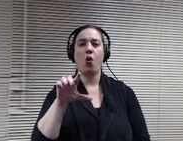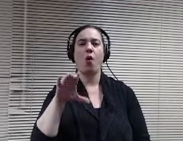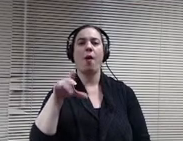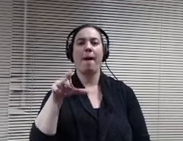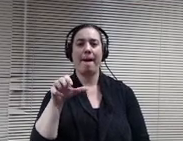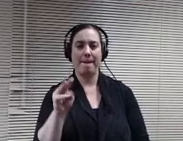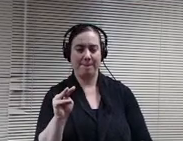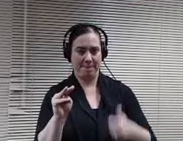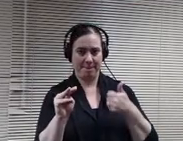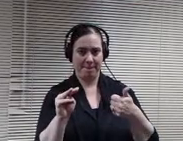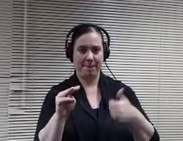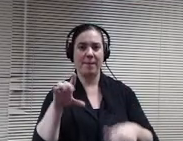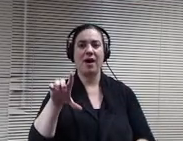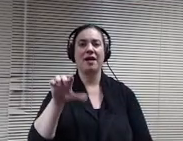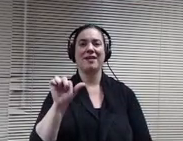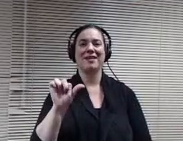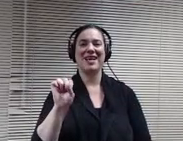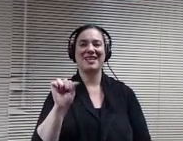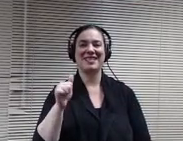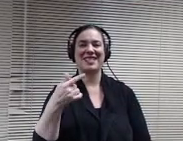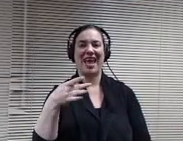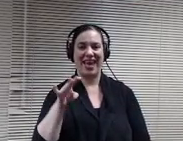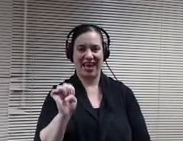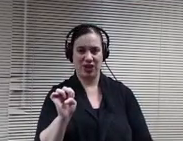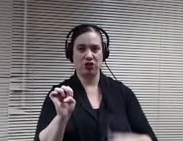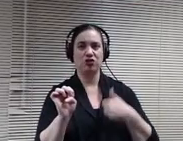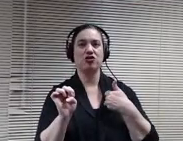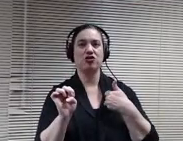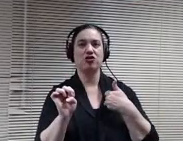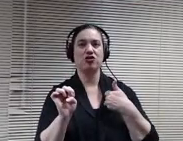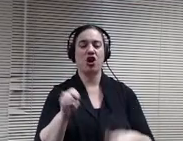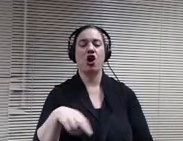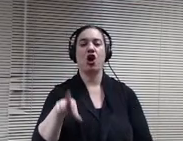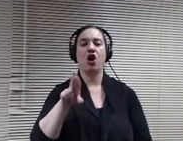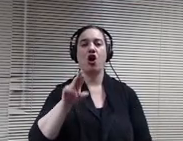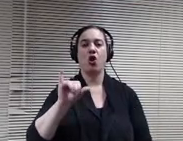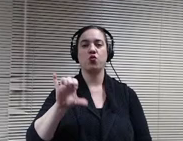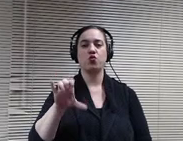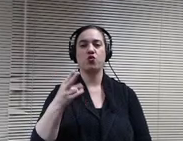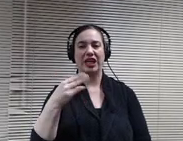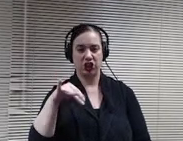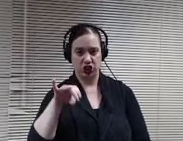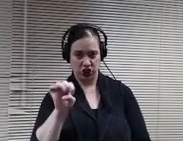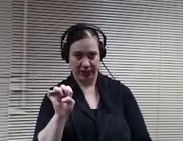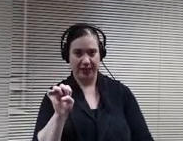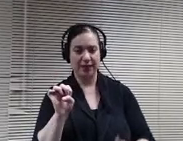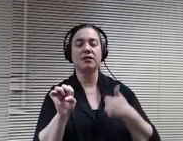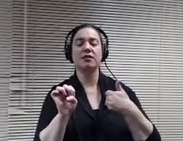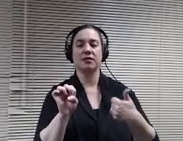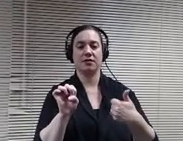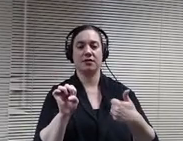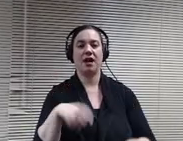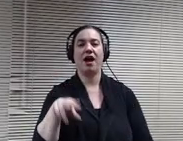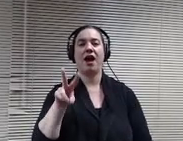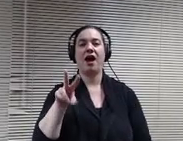Hi board member, Richie. I board member Vitaly I board Member Wagner.